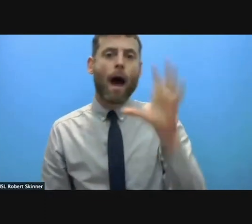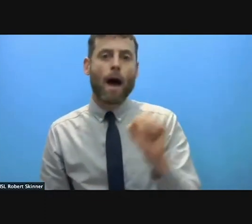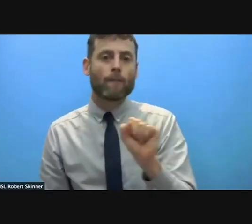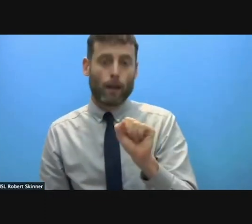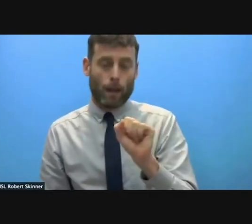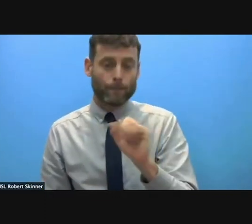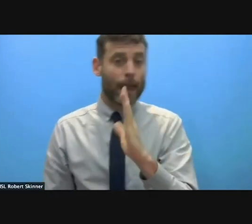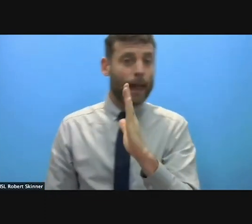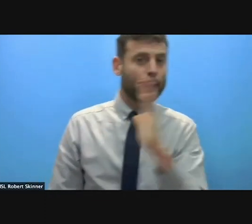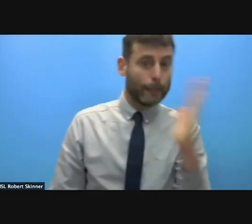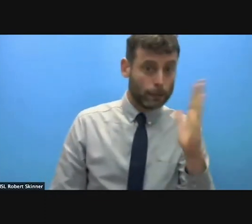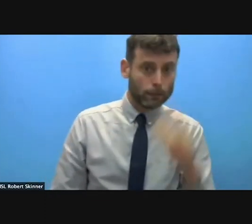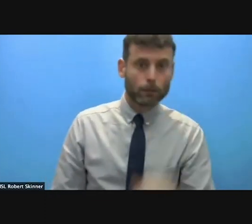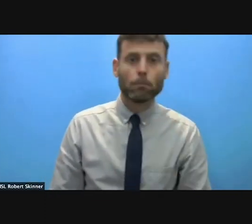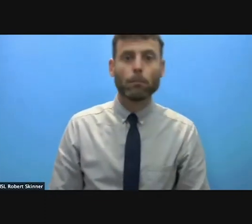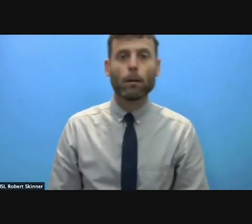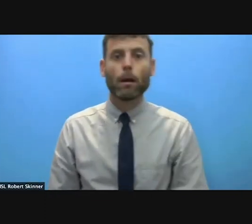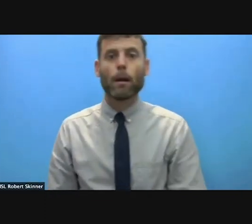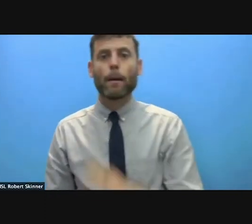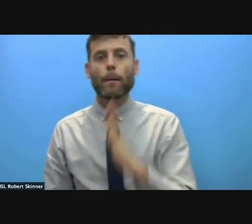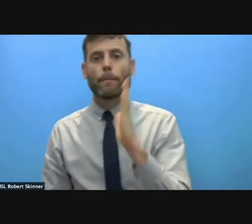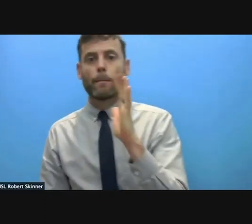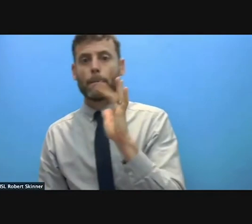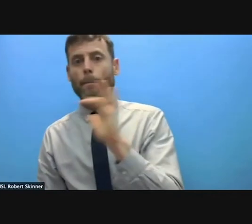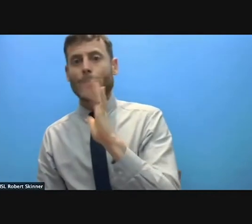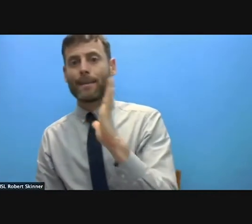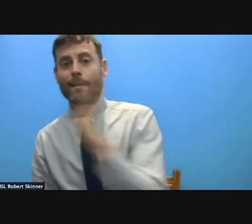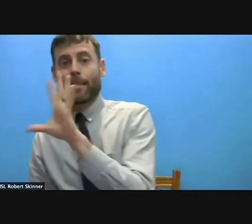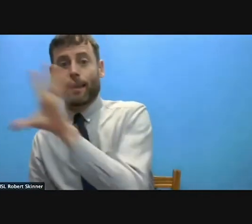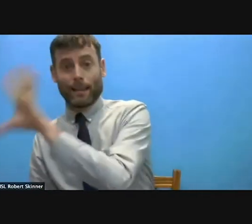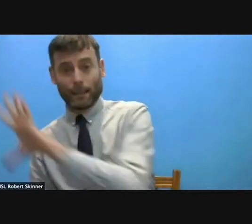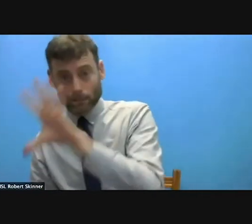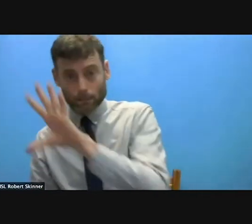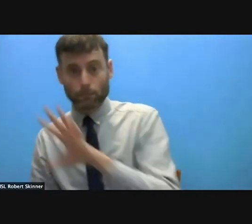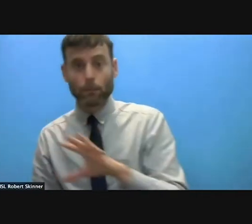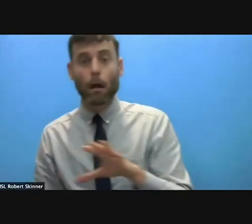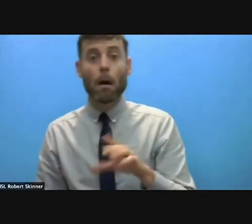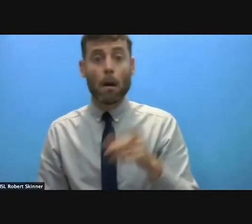We have also reports in Switzerland where we have an increase in domestic violence